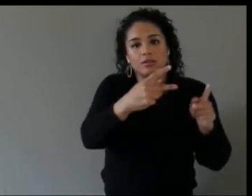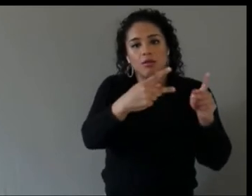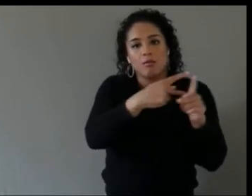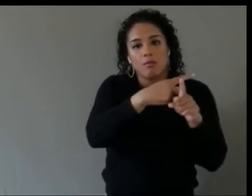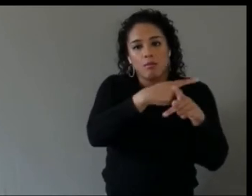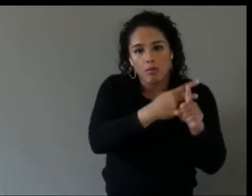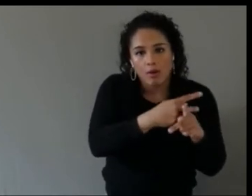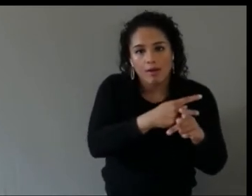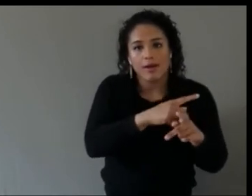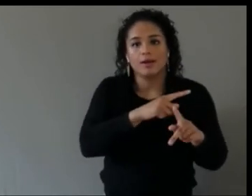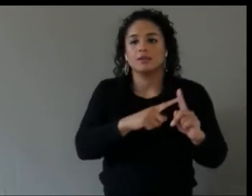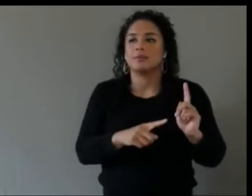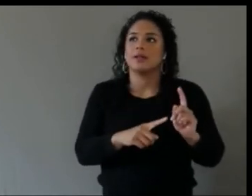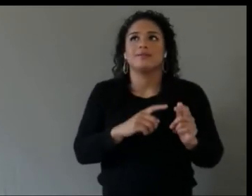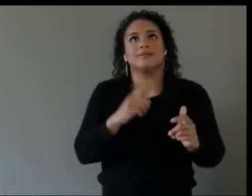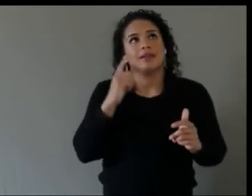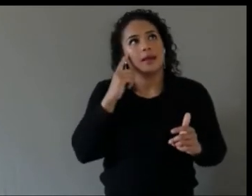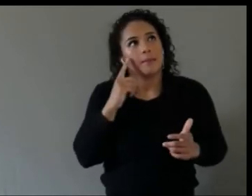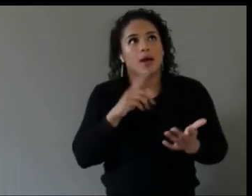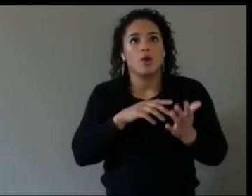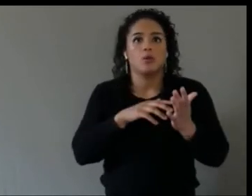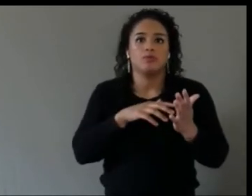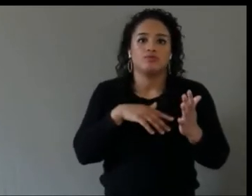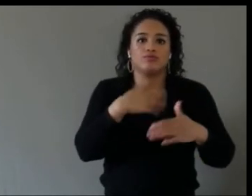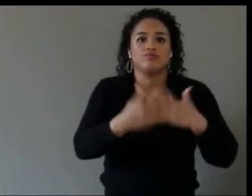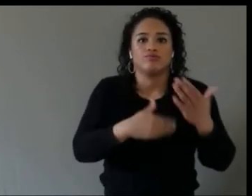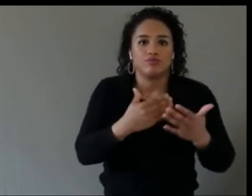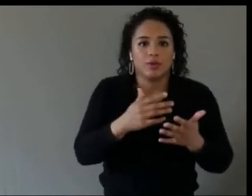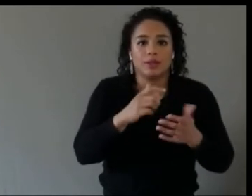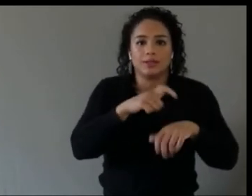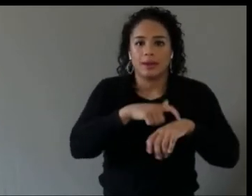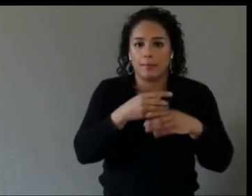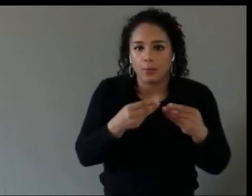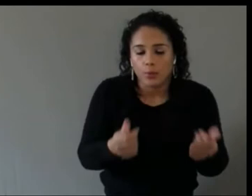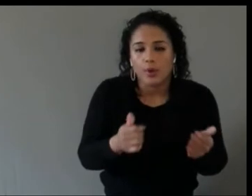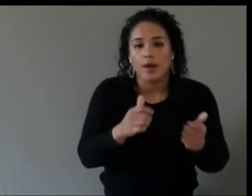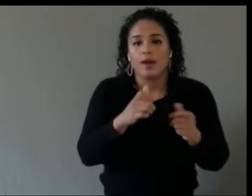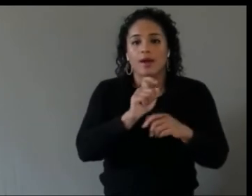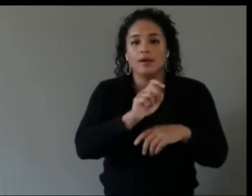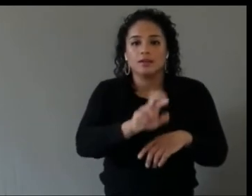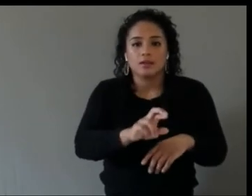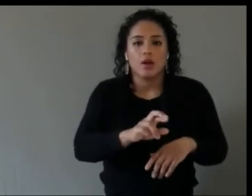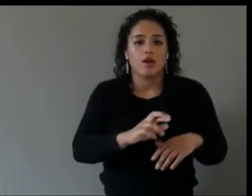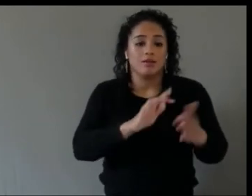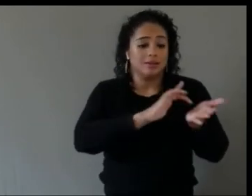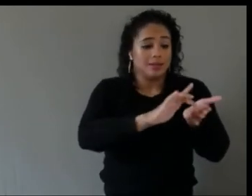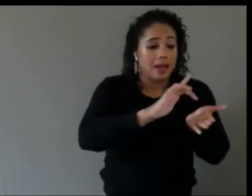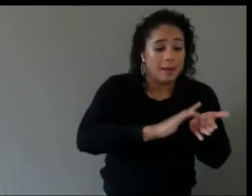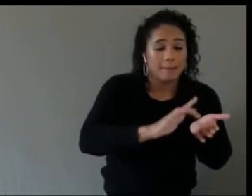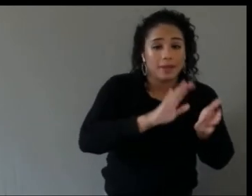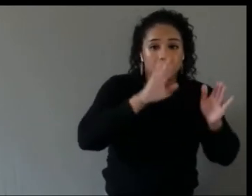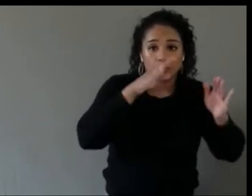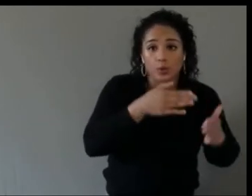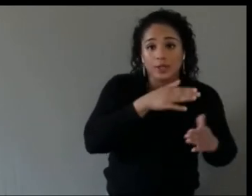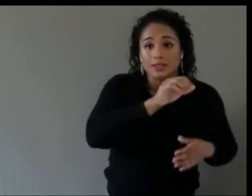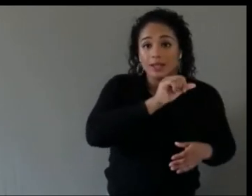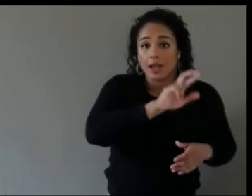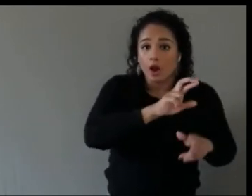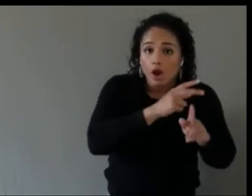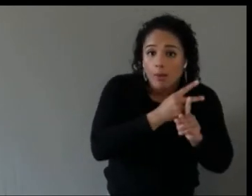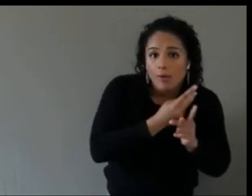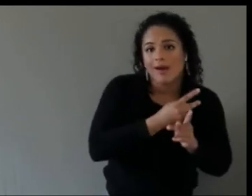wearable XR, mobile, tablet based AR type of products so -- we can get into the weeds